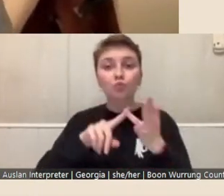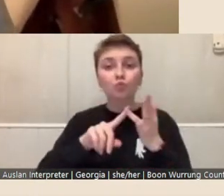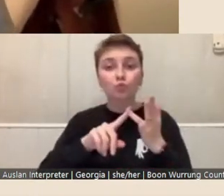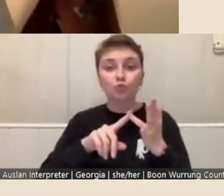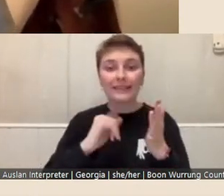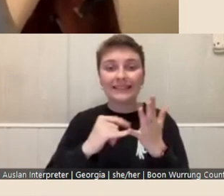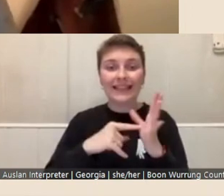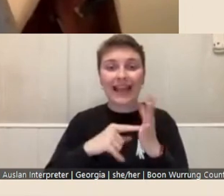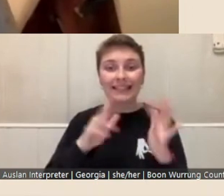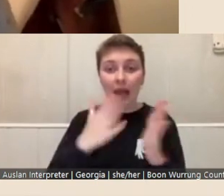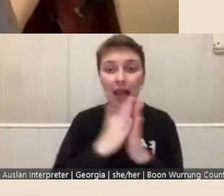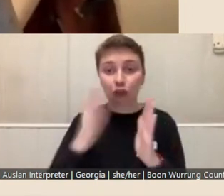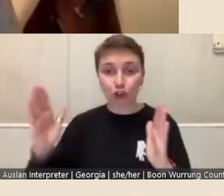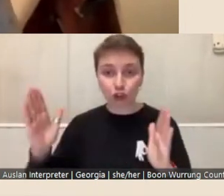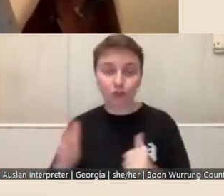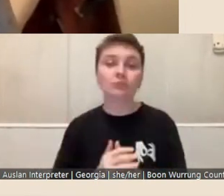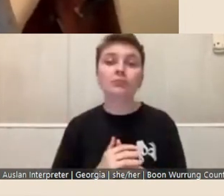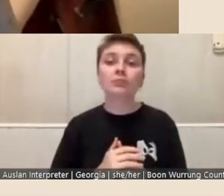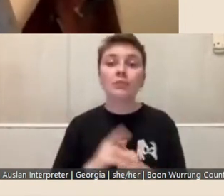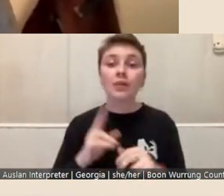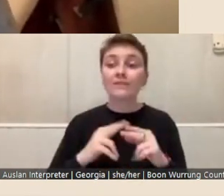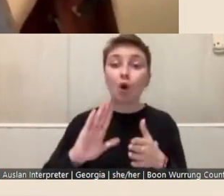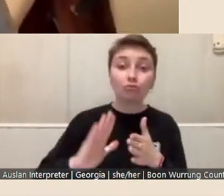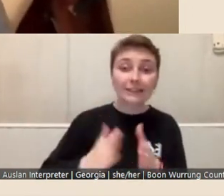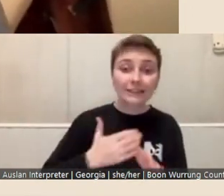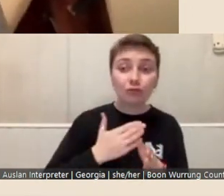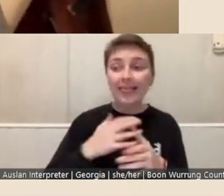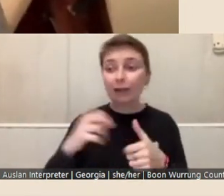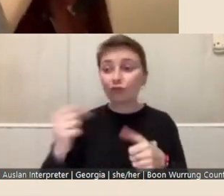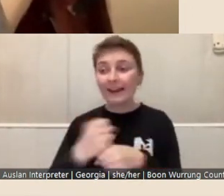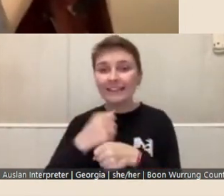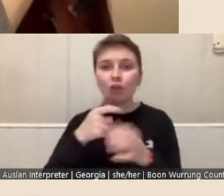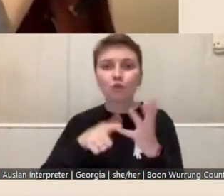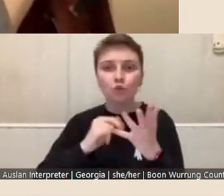and for original and creative use of the Library collections.